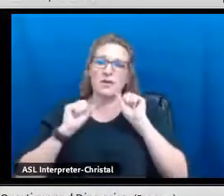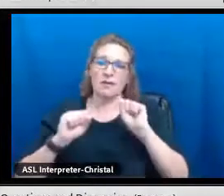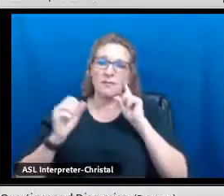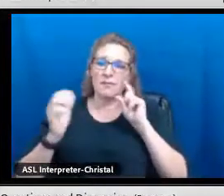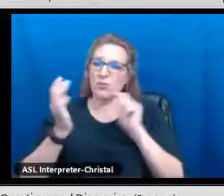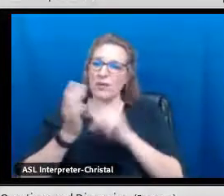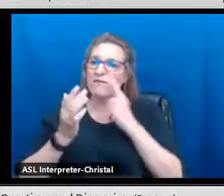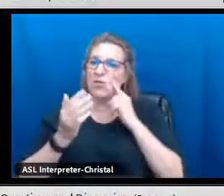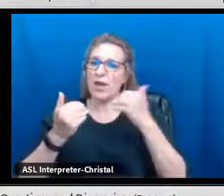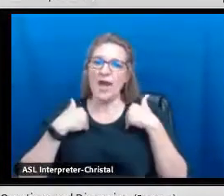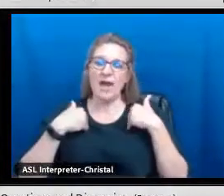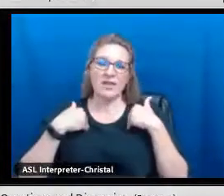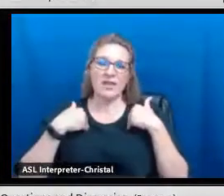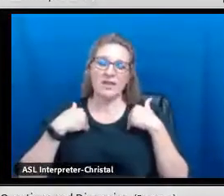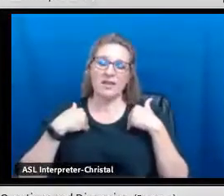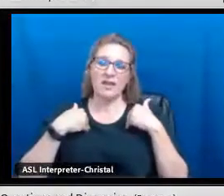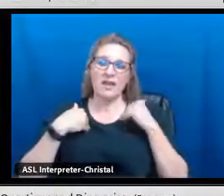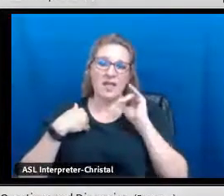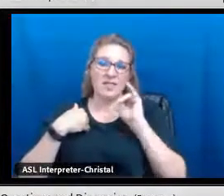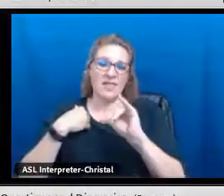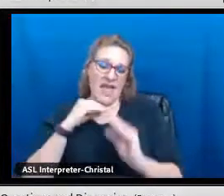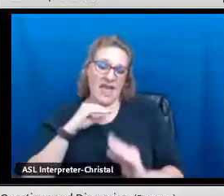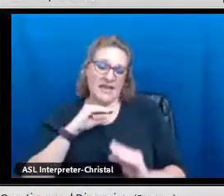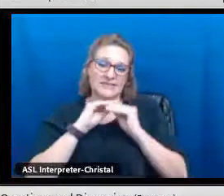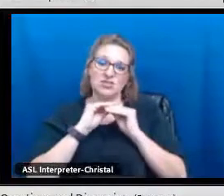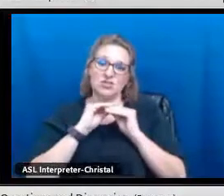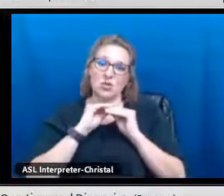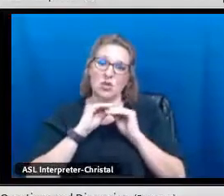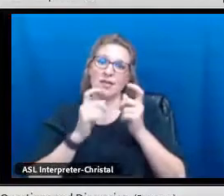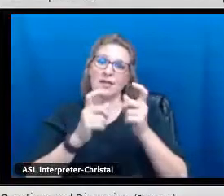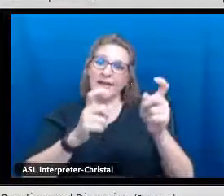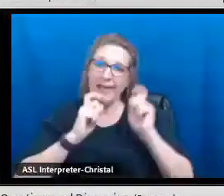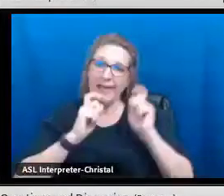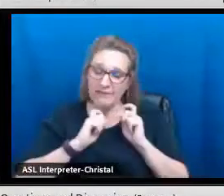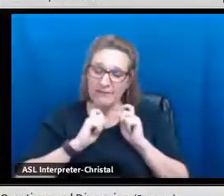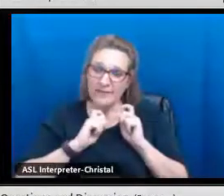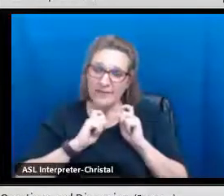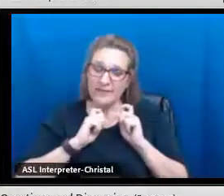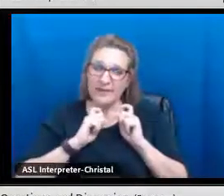in that bilingual education programs that would otherwise not be recognized for having